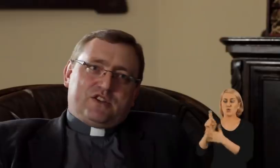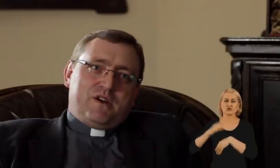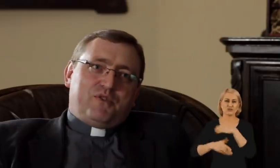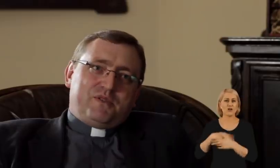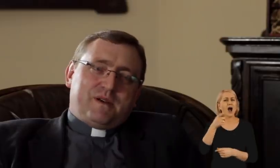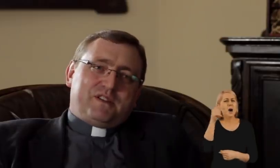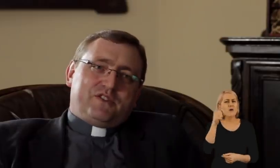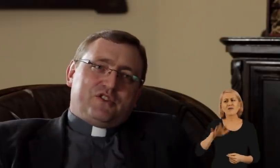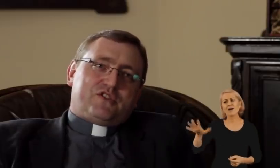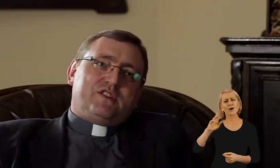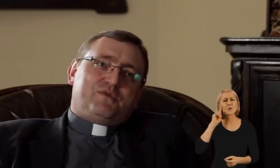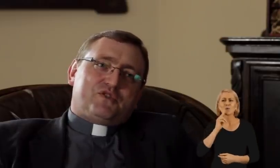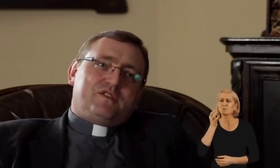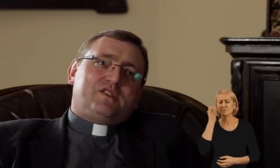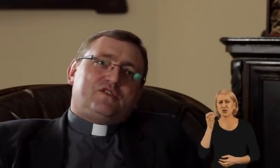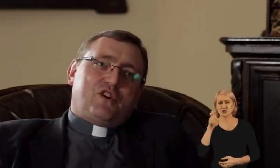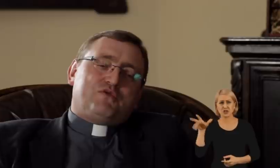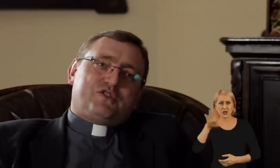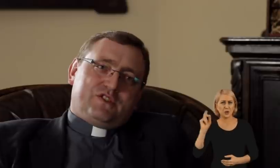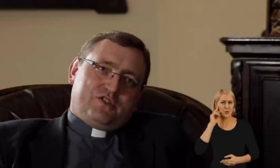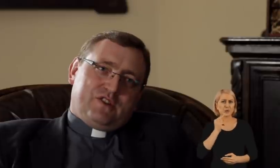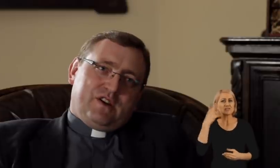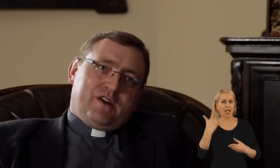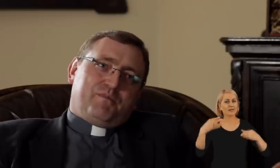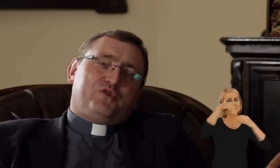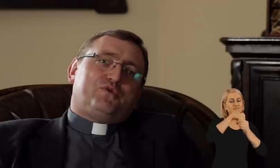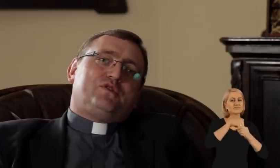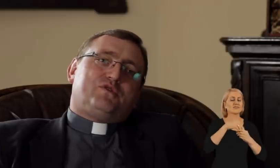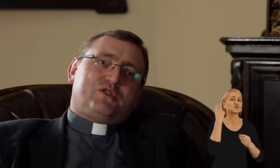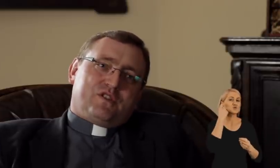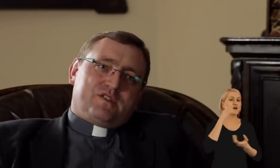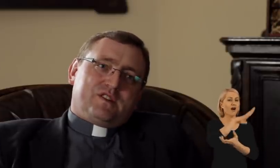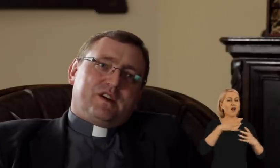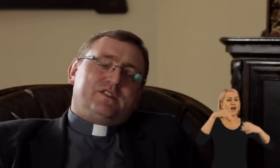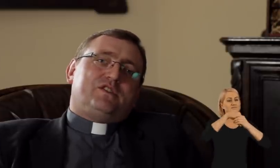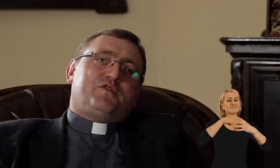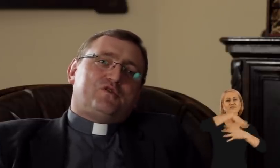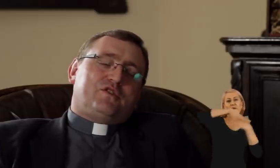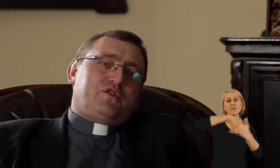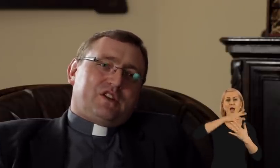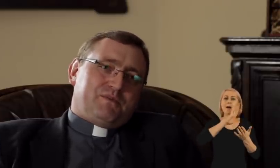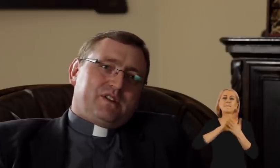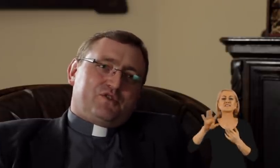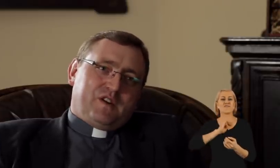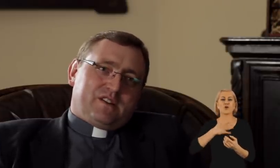One should ask whether the Deaf want to live among hearing people without building their own, separate world.